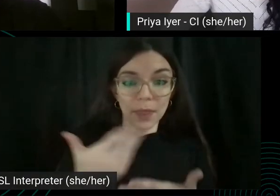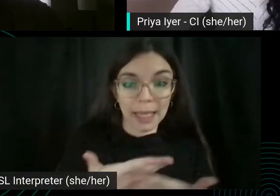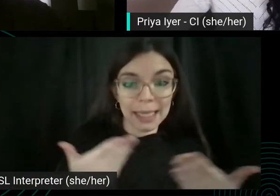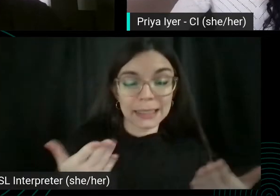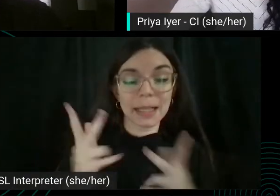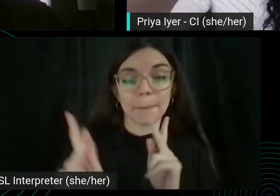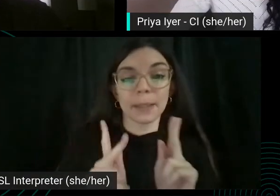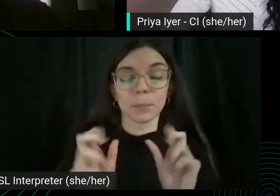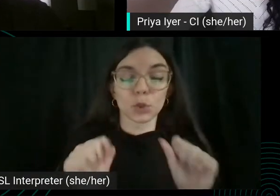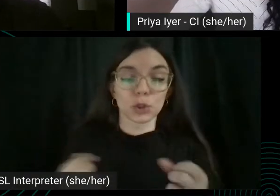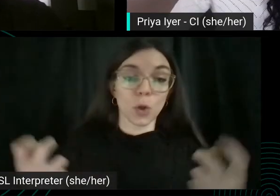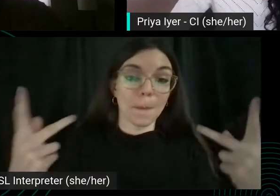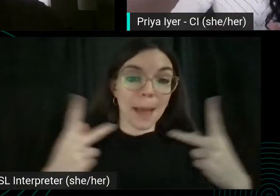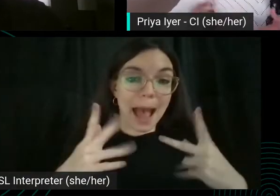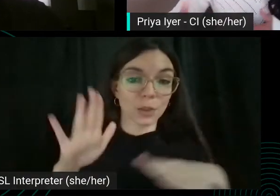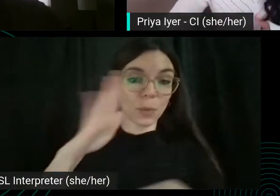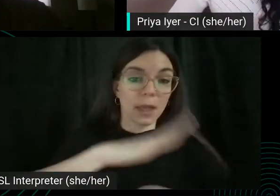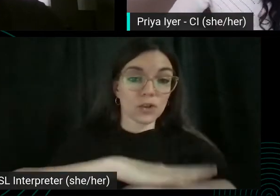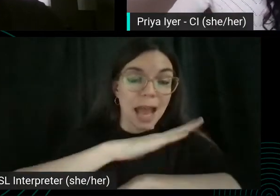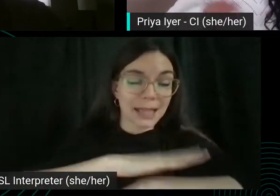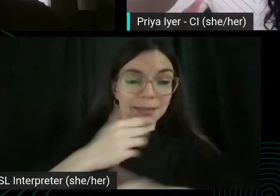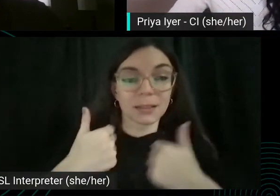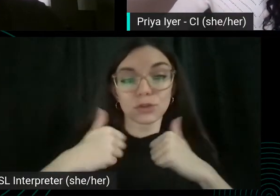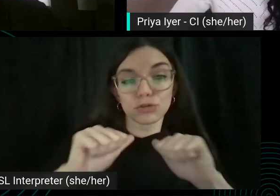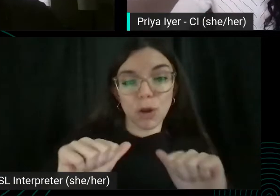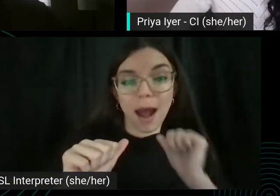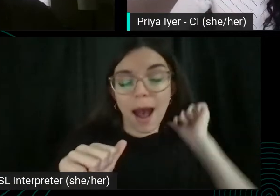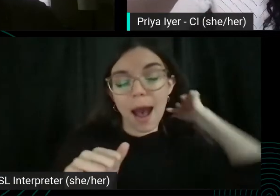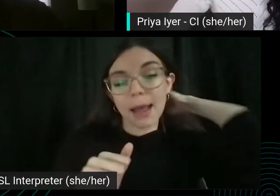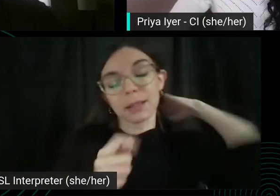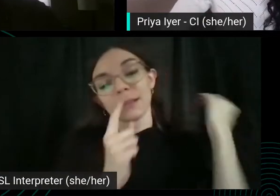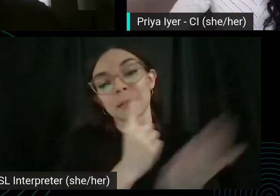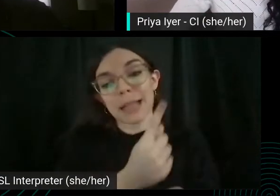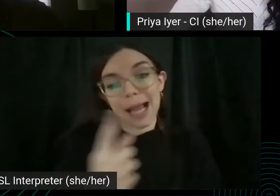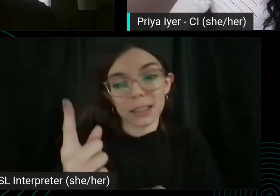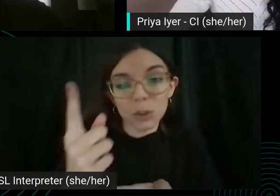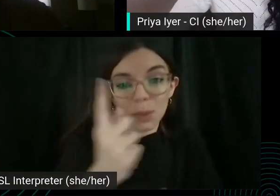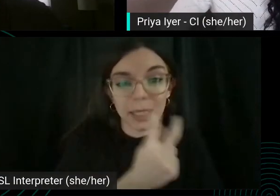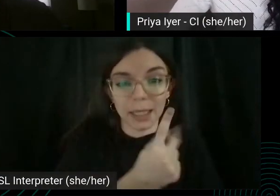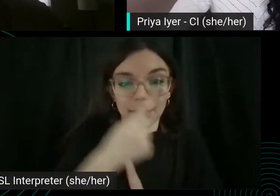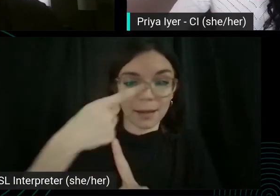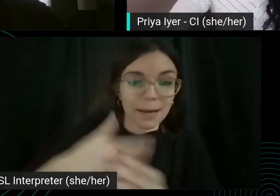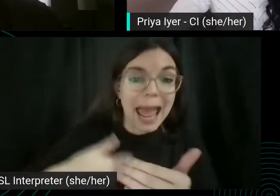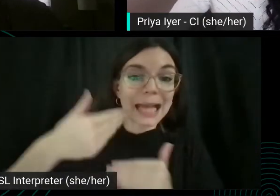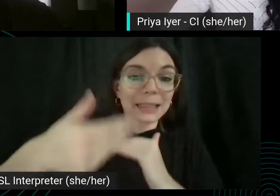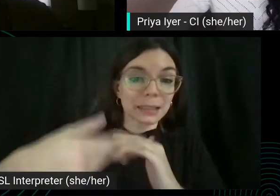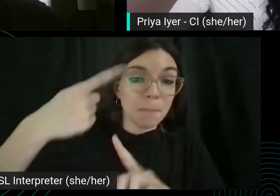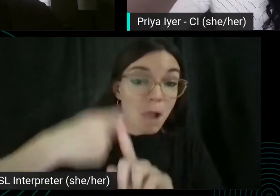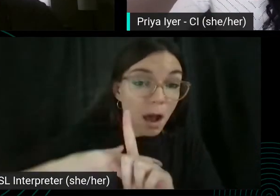desks and try next week in the next month. What would you recommend from that perspective?